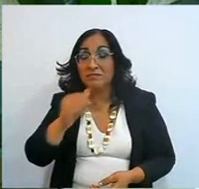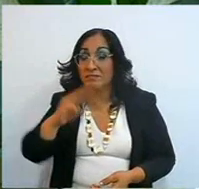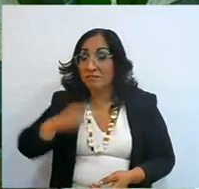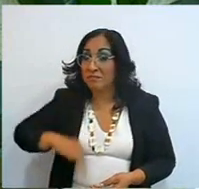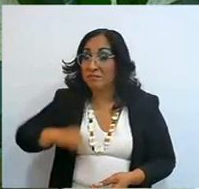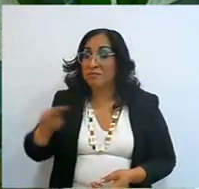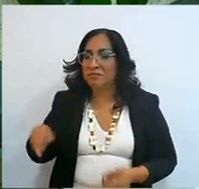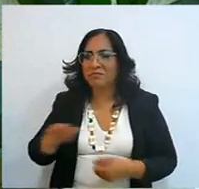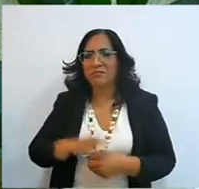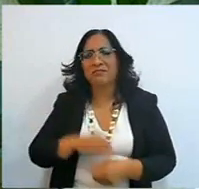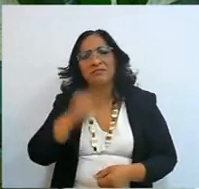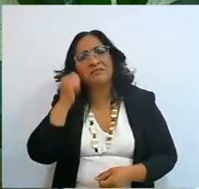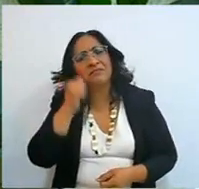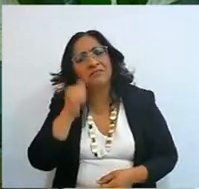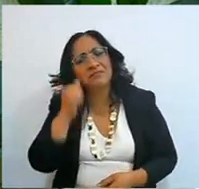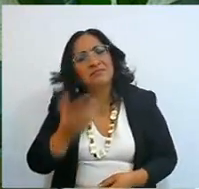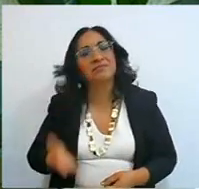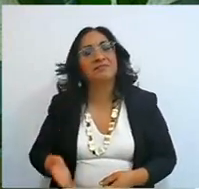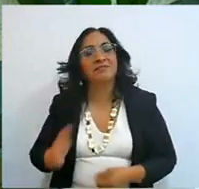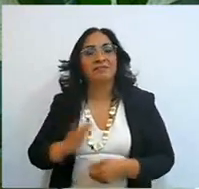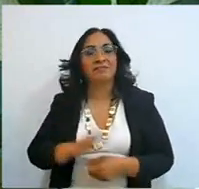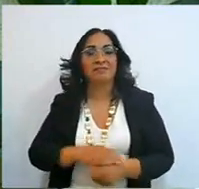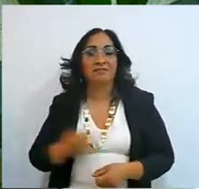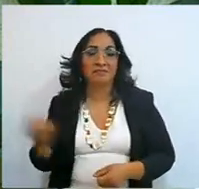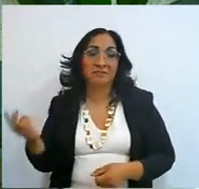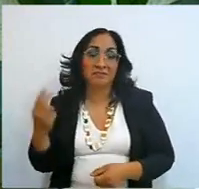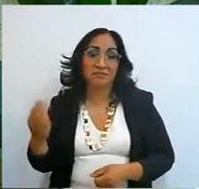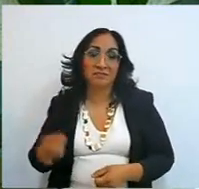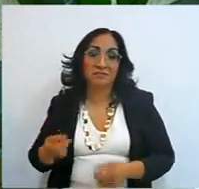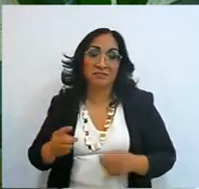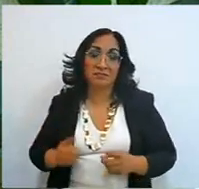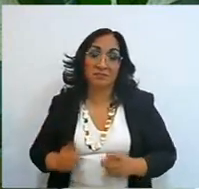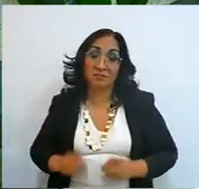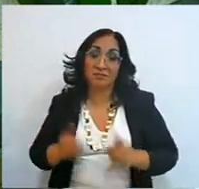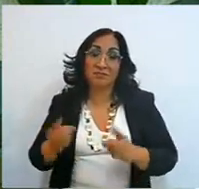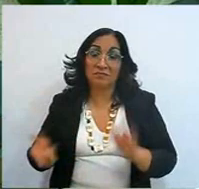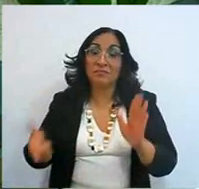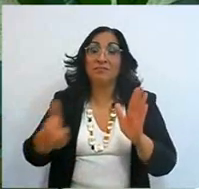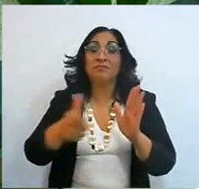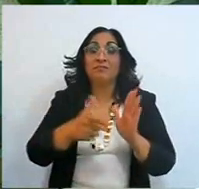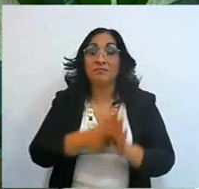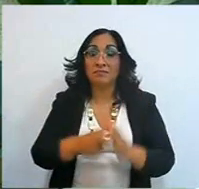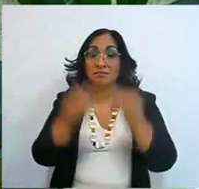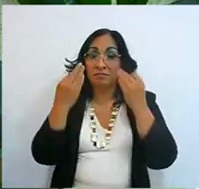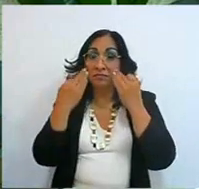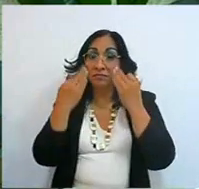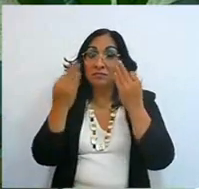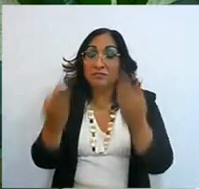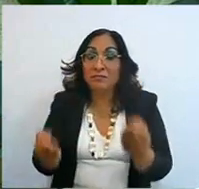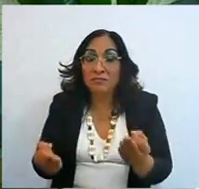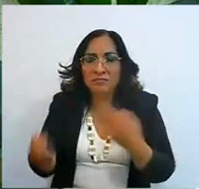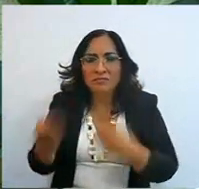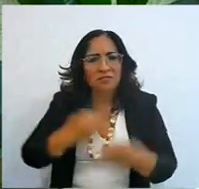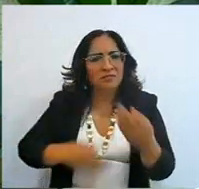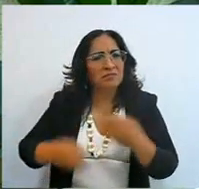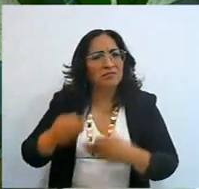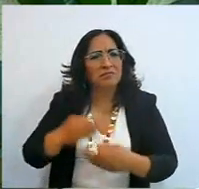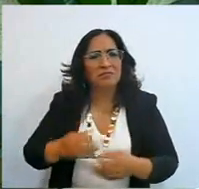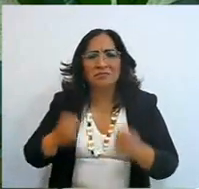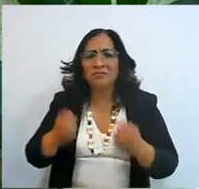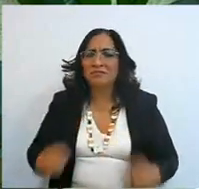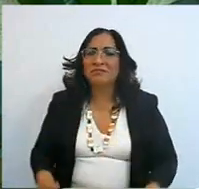That is why he leaves us his laws, his testimonies, the entire creation speaks of God,